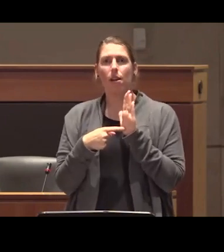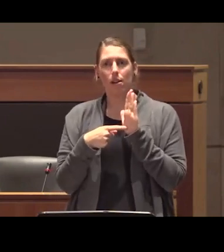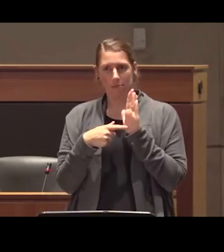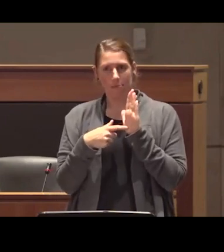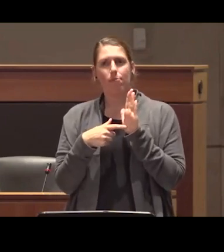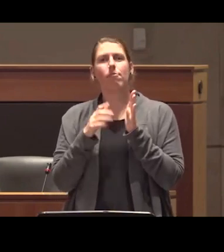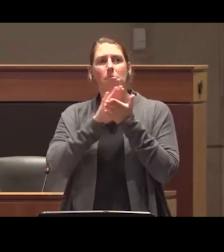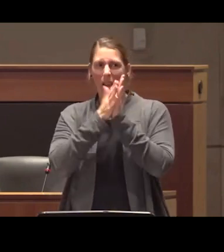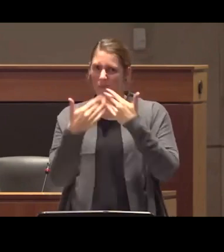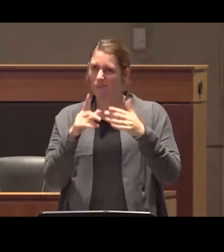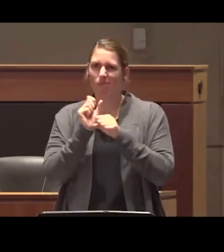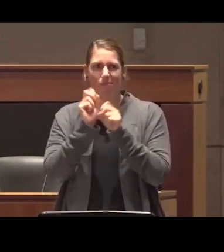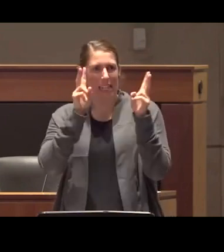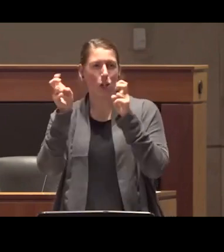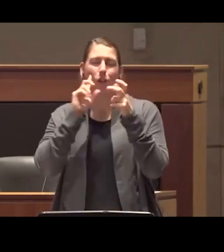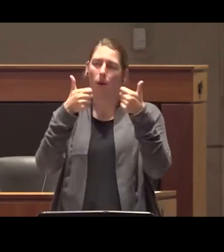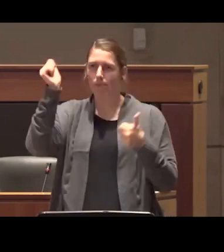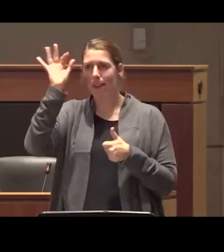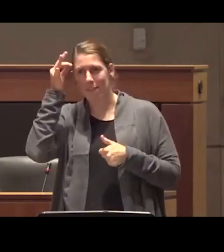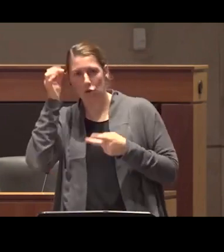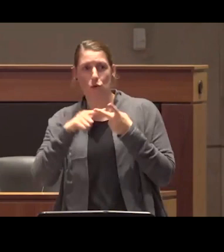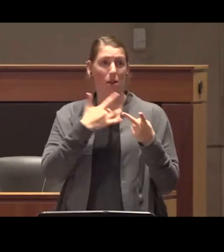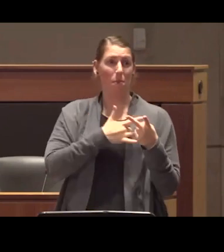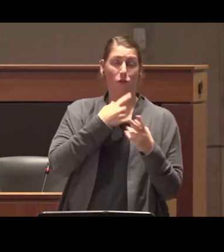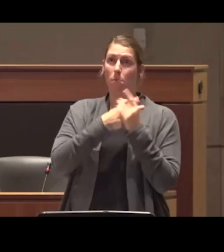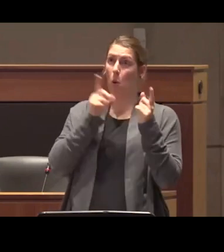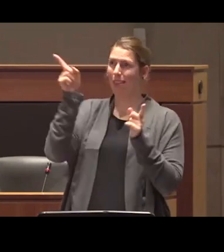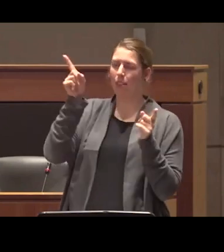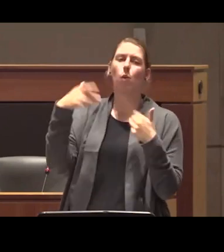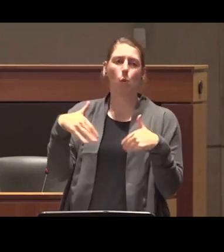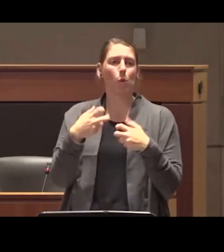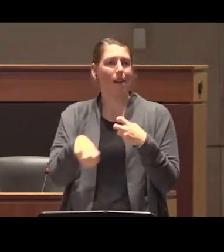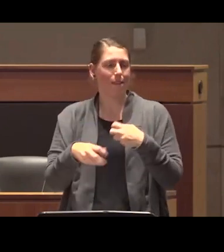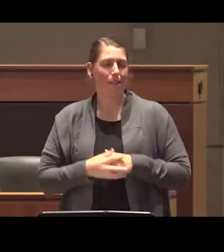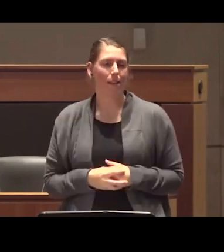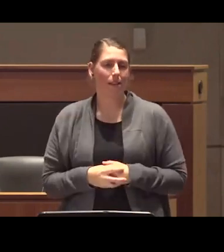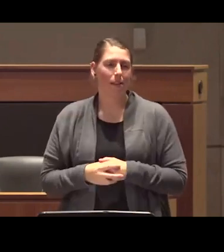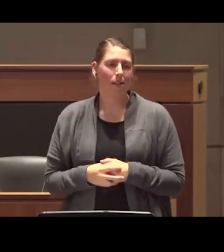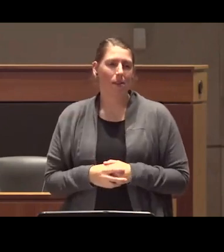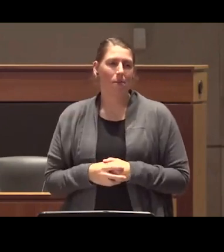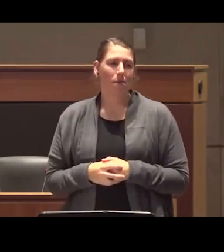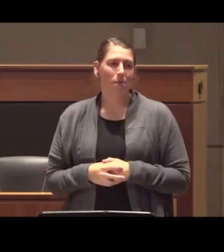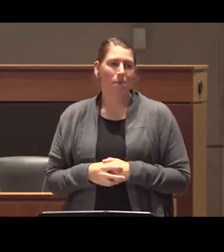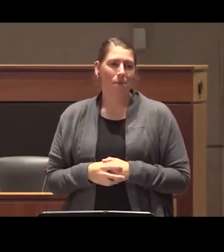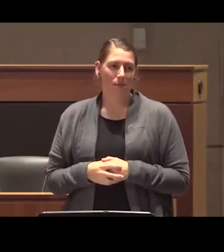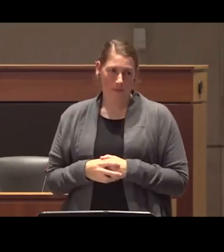wedge issue at the federal and provincial levels by a very well-funded and well-resourced network